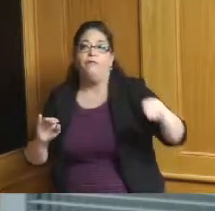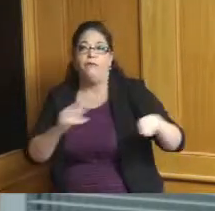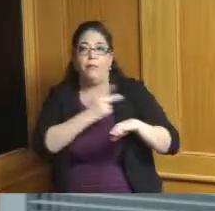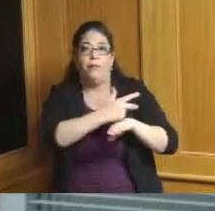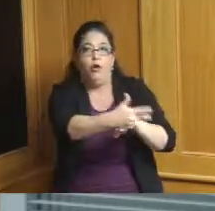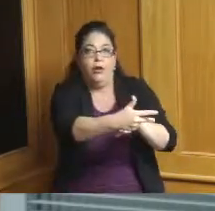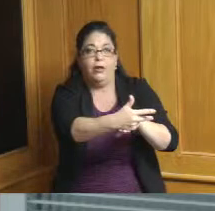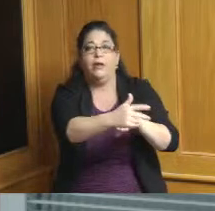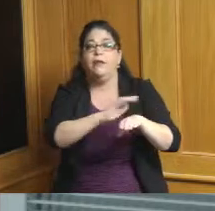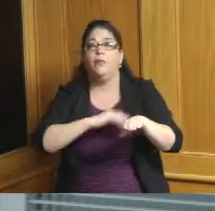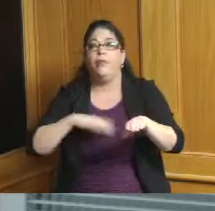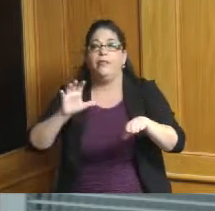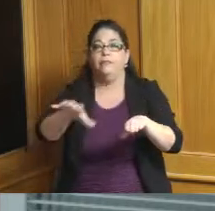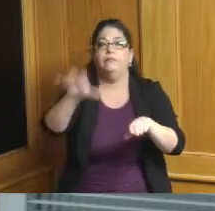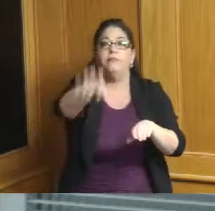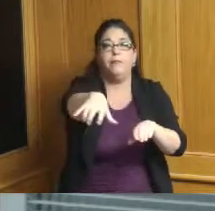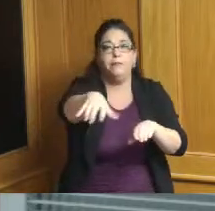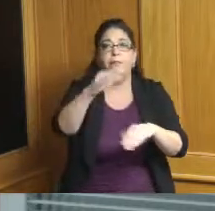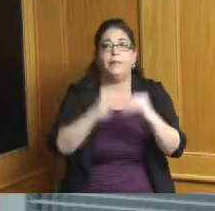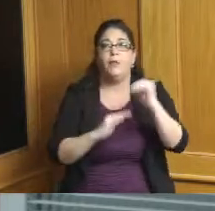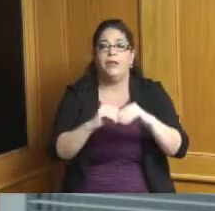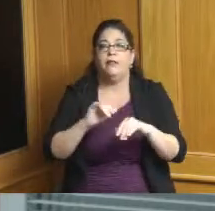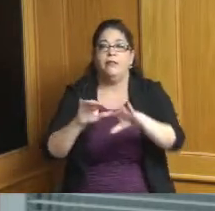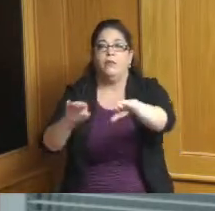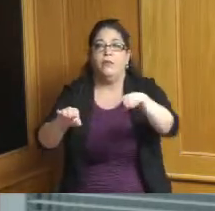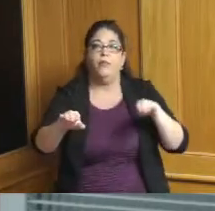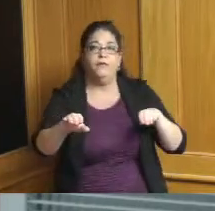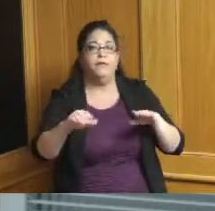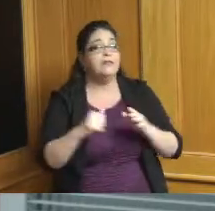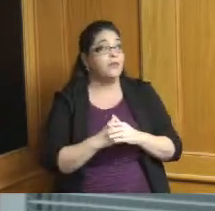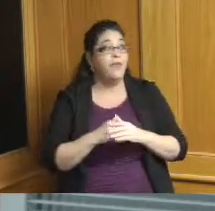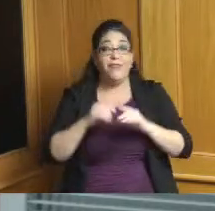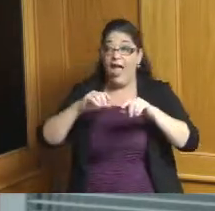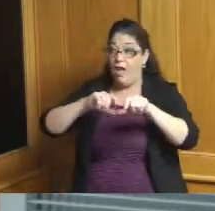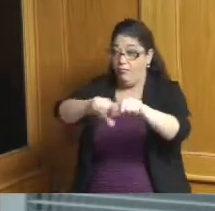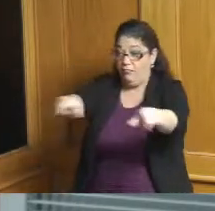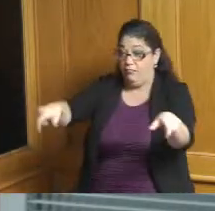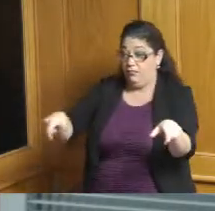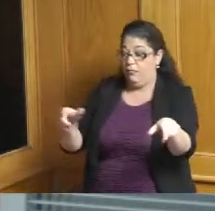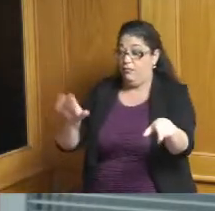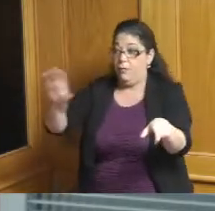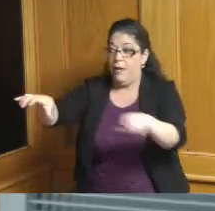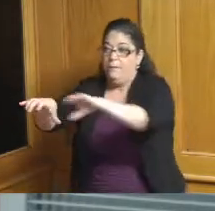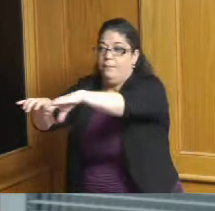where the parking lot is now okay still back in that cul-de-sac back there okay yeah I too I'm